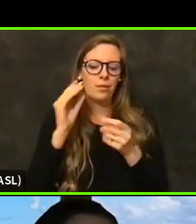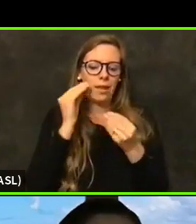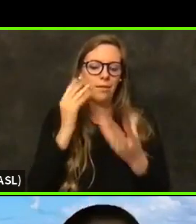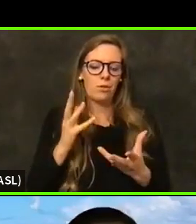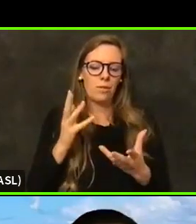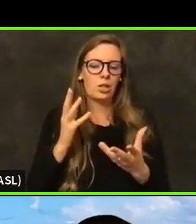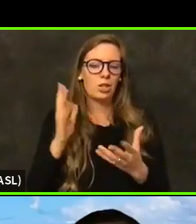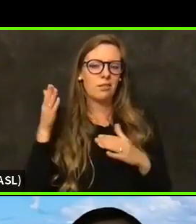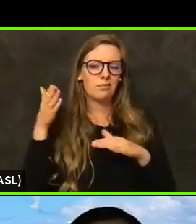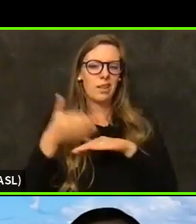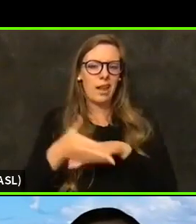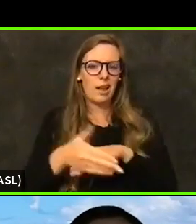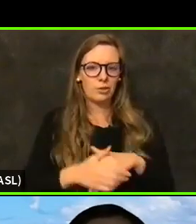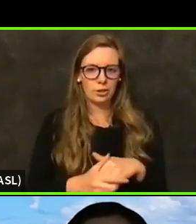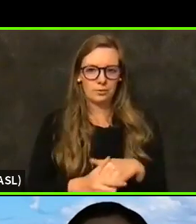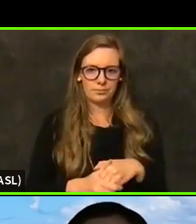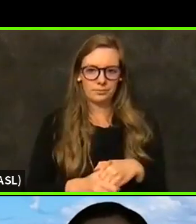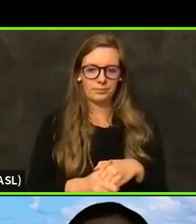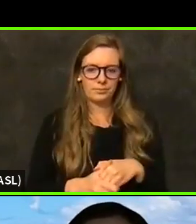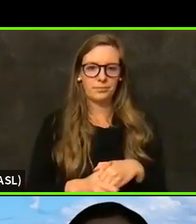OK, I would appreciate that.